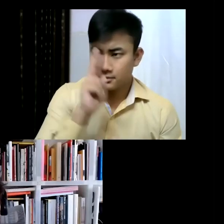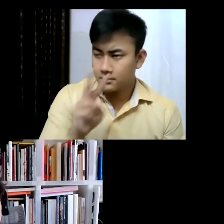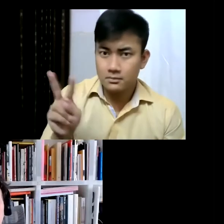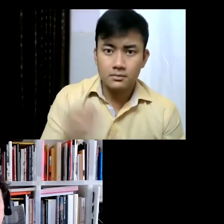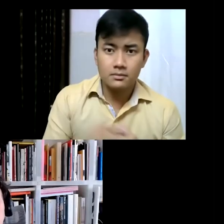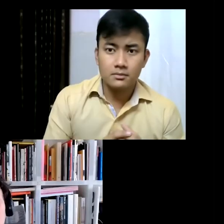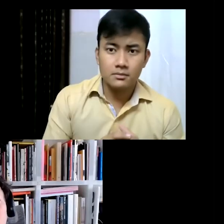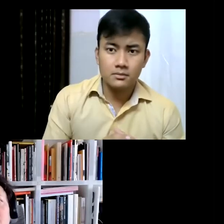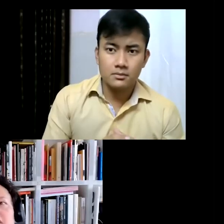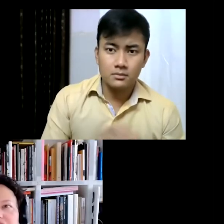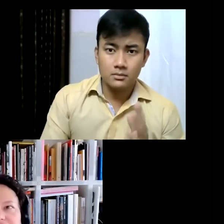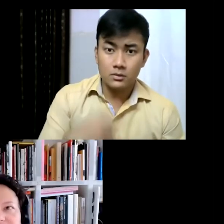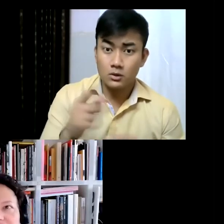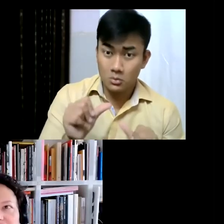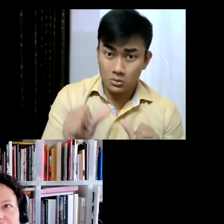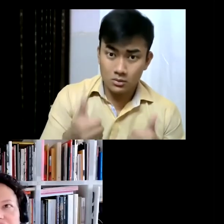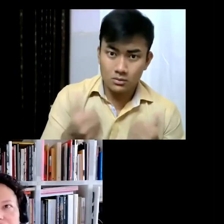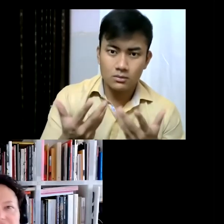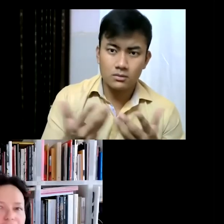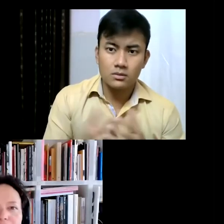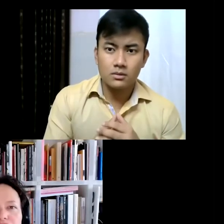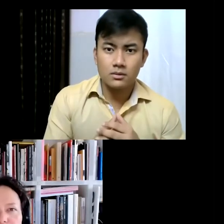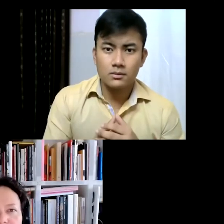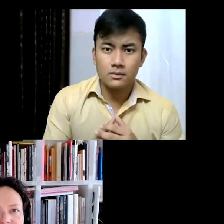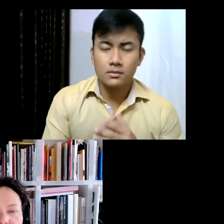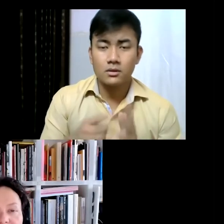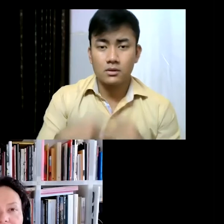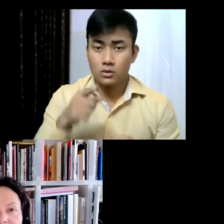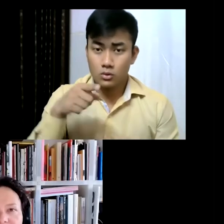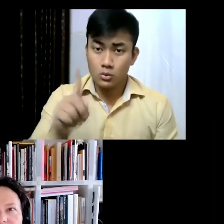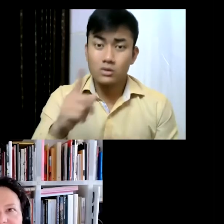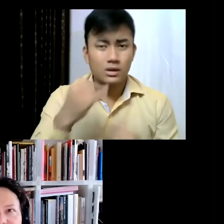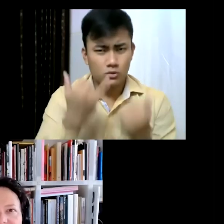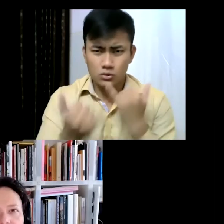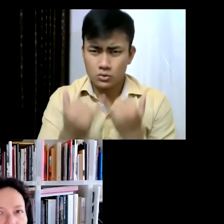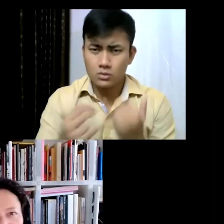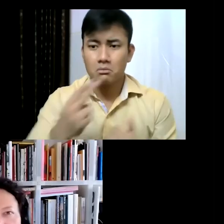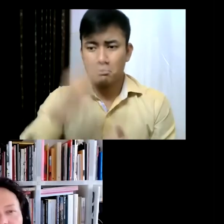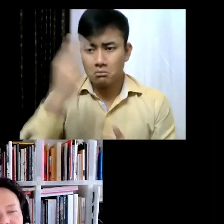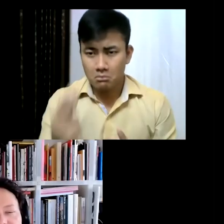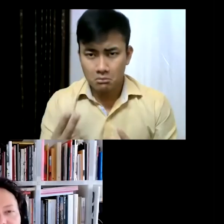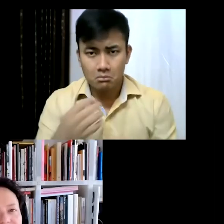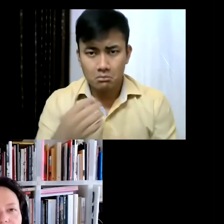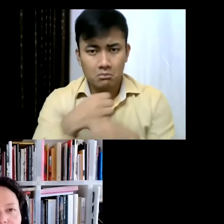you're able to kind of create your own story or your own storytelling among all these different